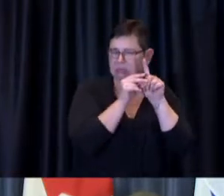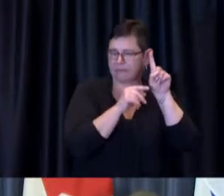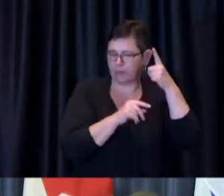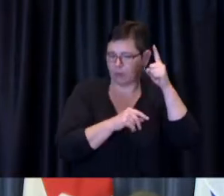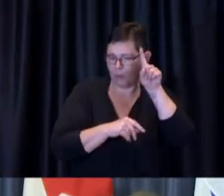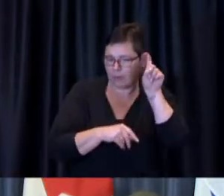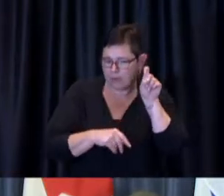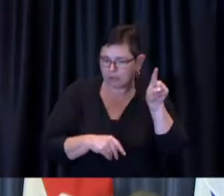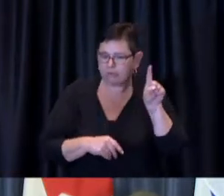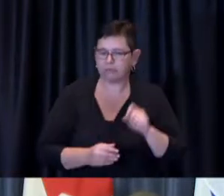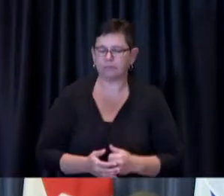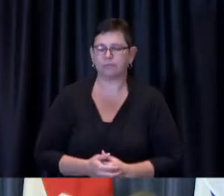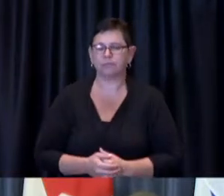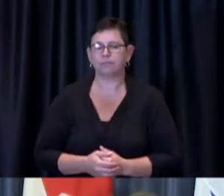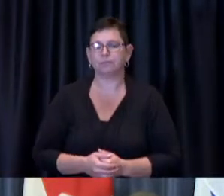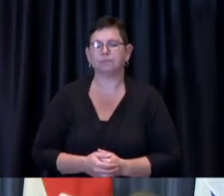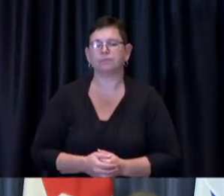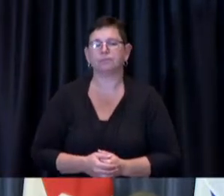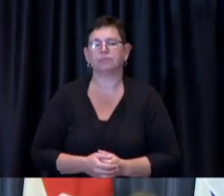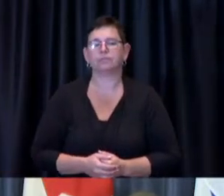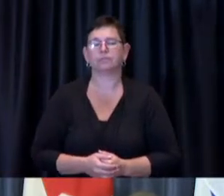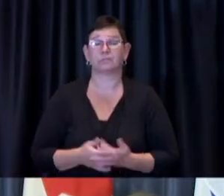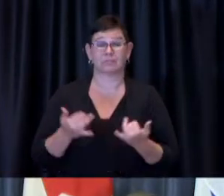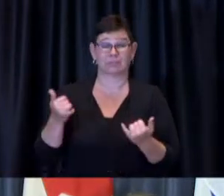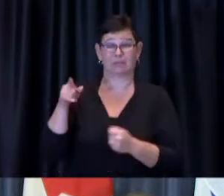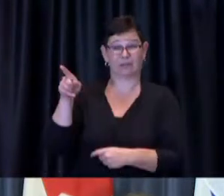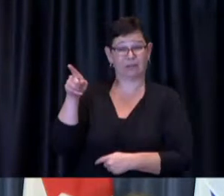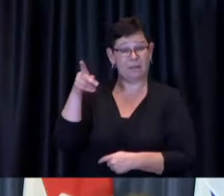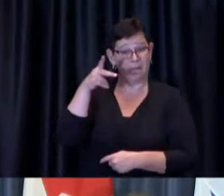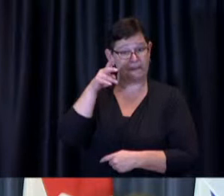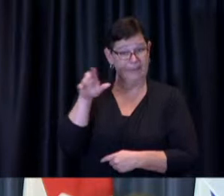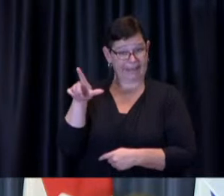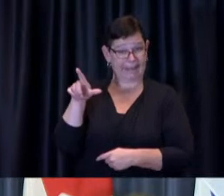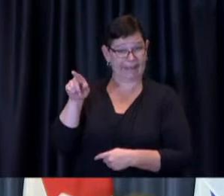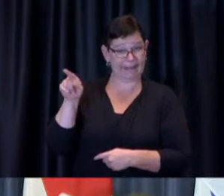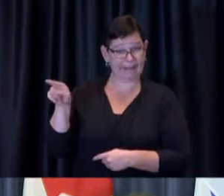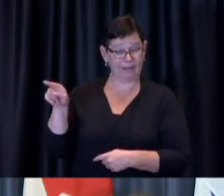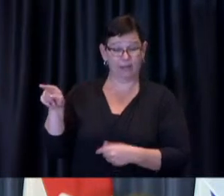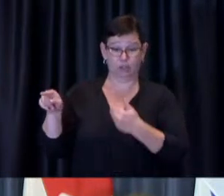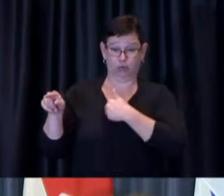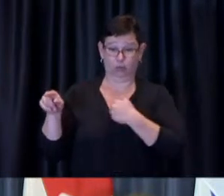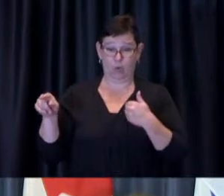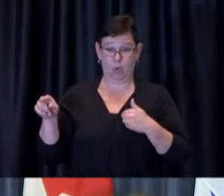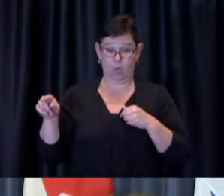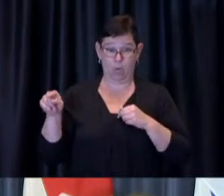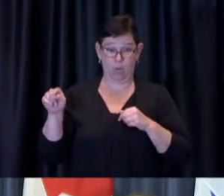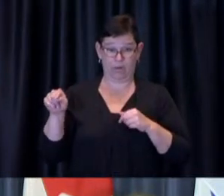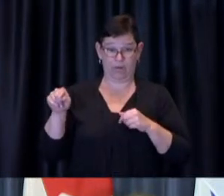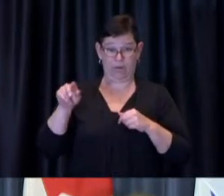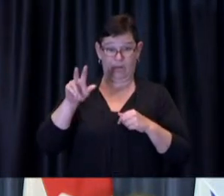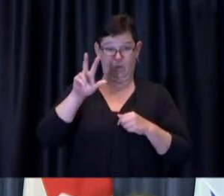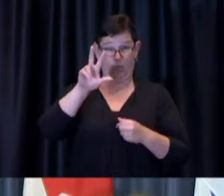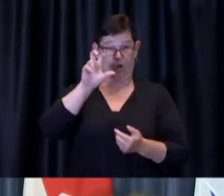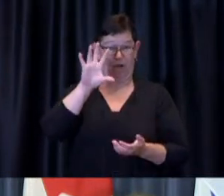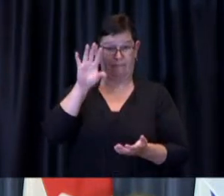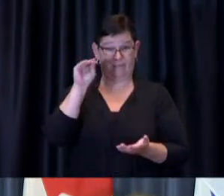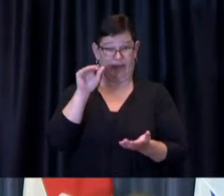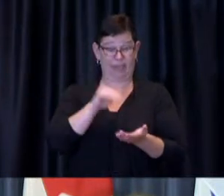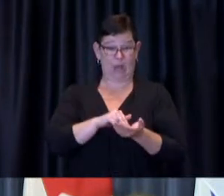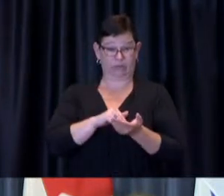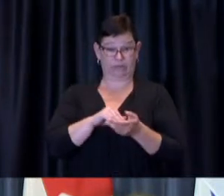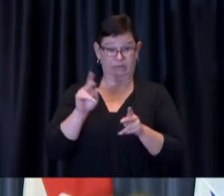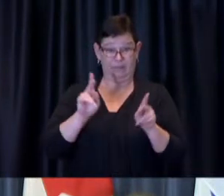unfolding in peel and the fact that Toronto has 350 000 people eligible for their second dose